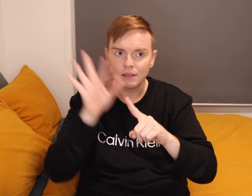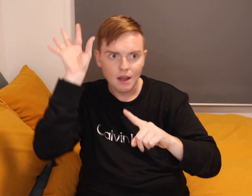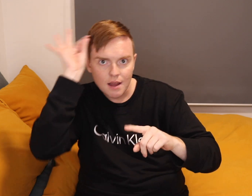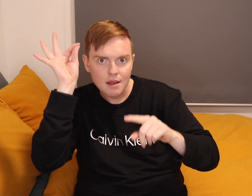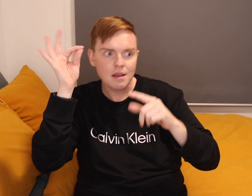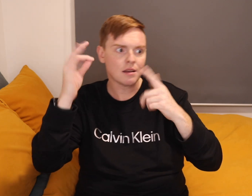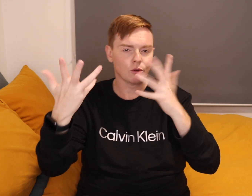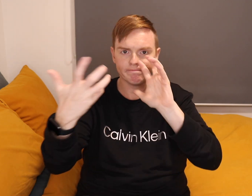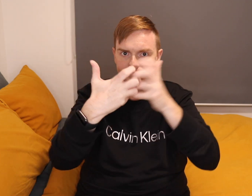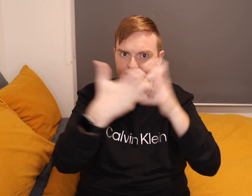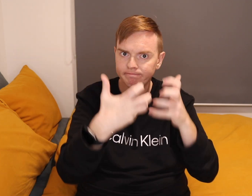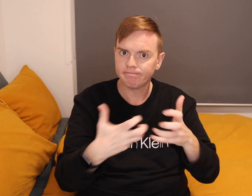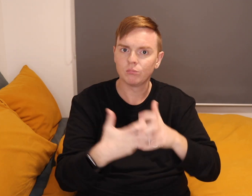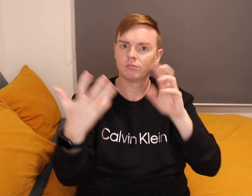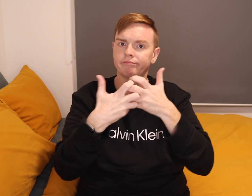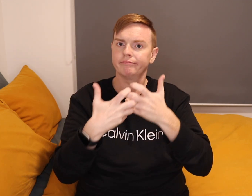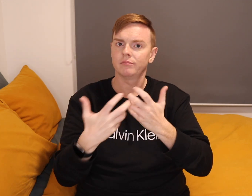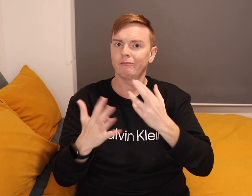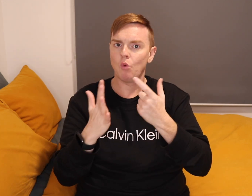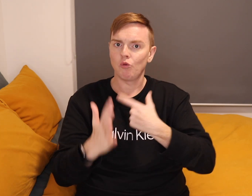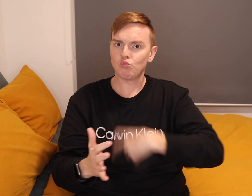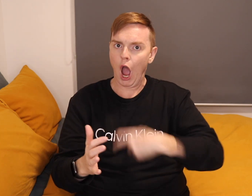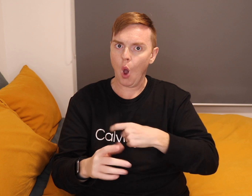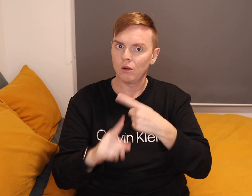hair etc to suits for the role.